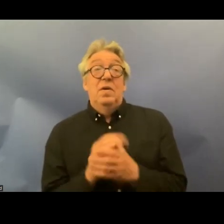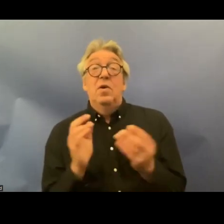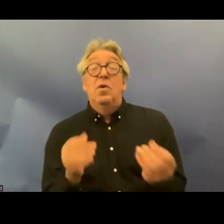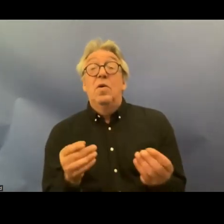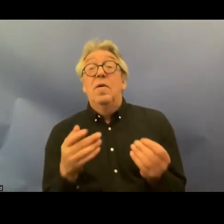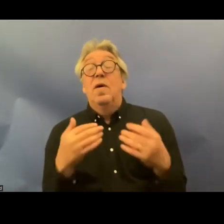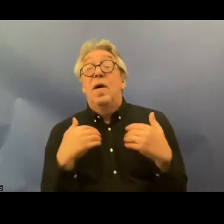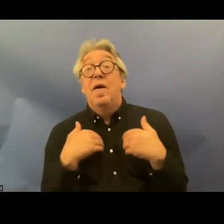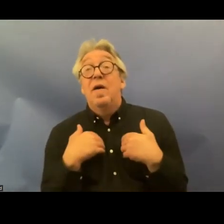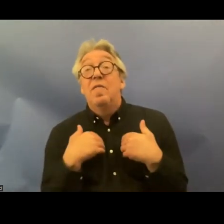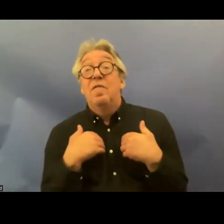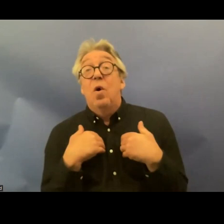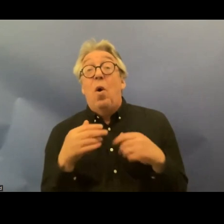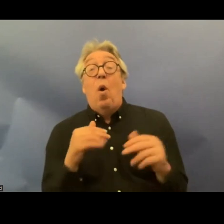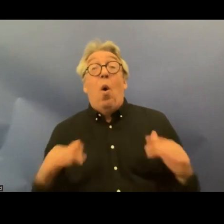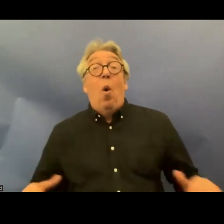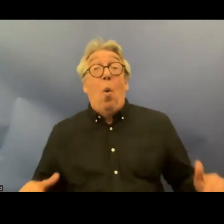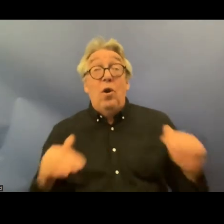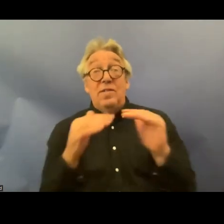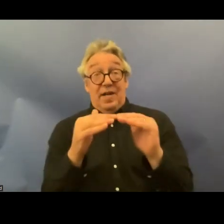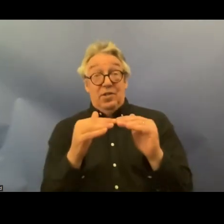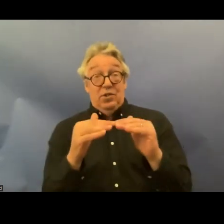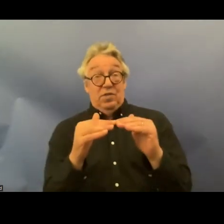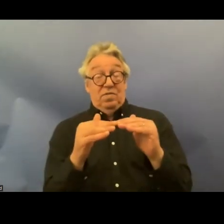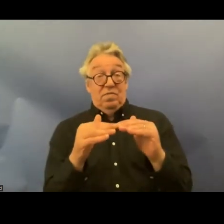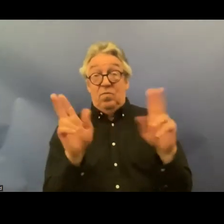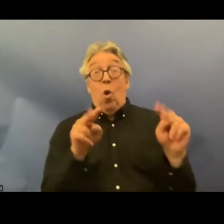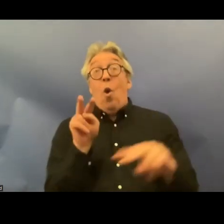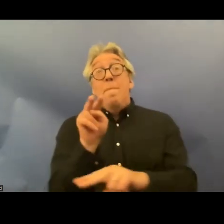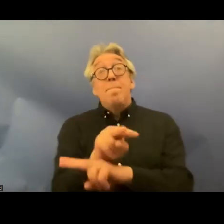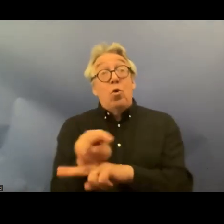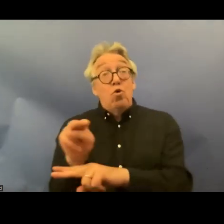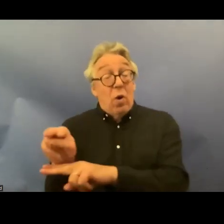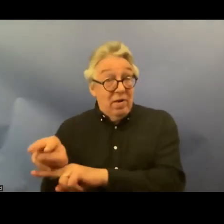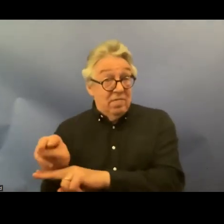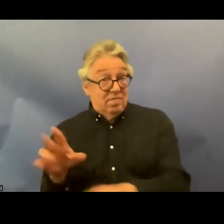Provisions uh monitoring Provisions we are the one of the few uh international